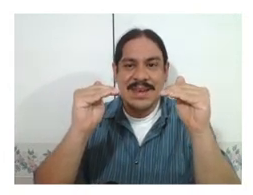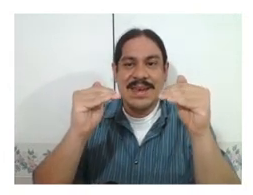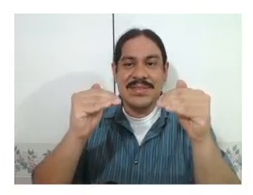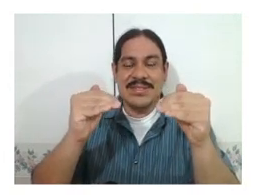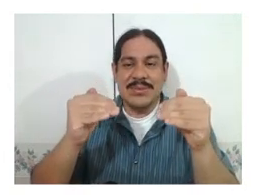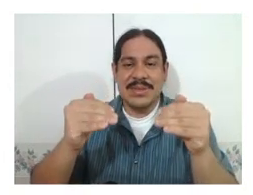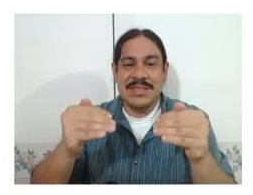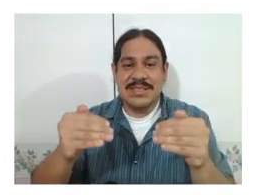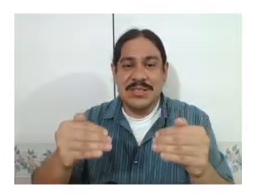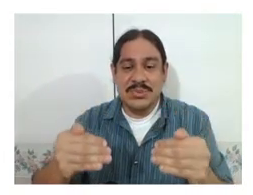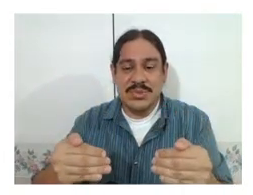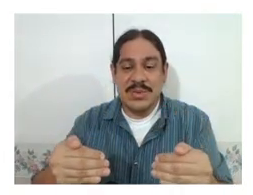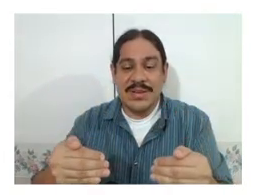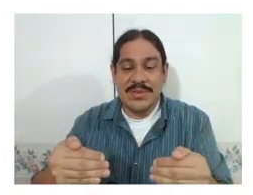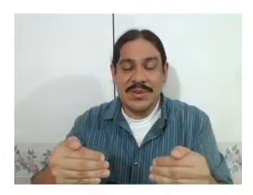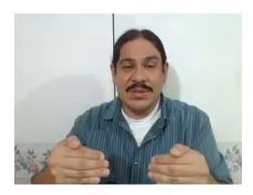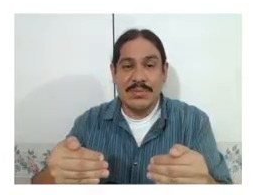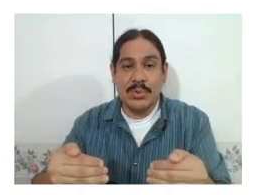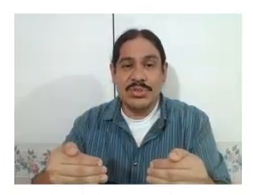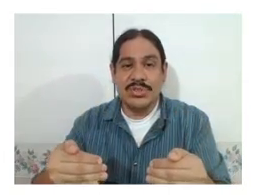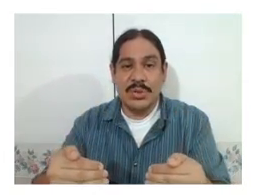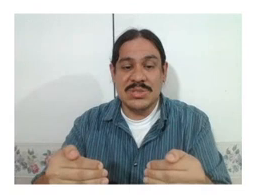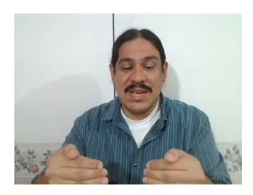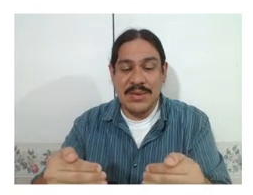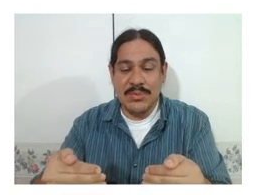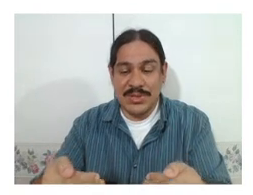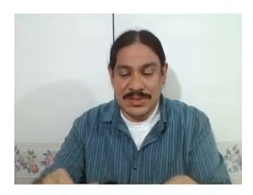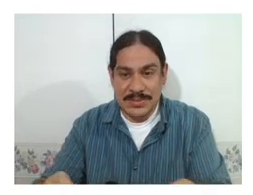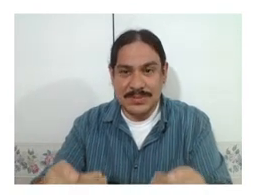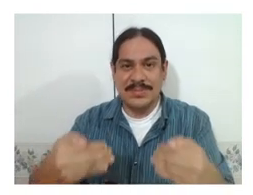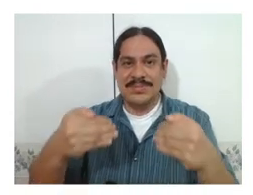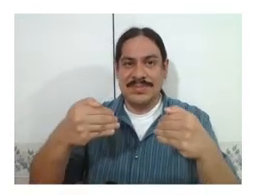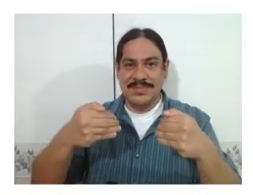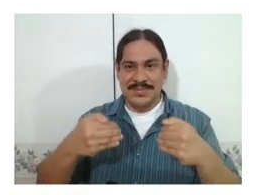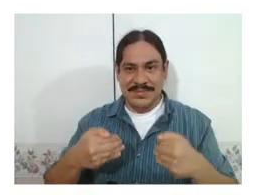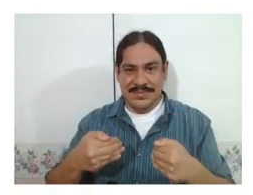and this is the one that's used whenever